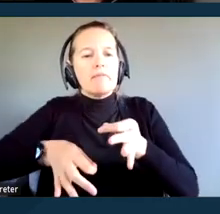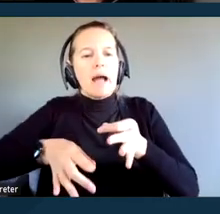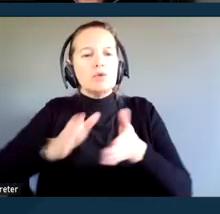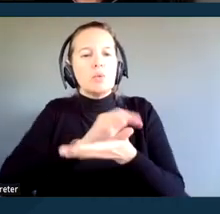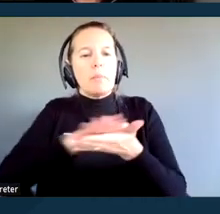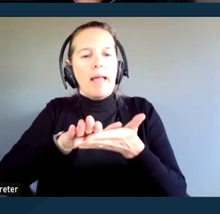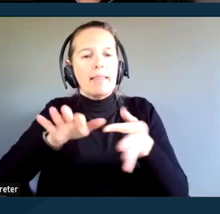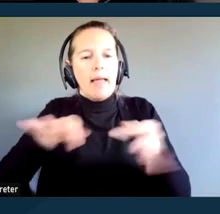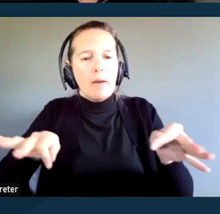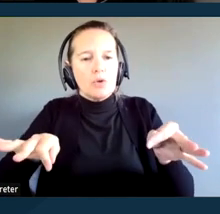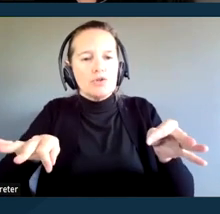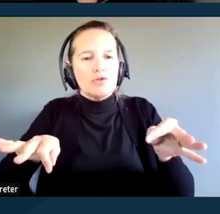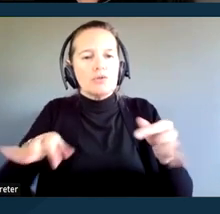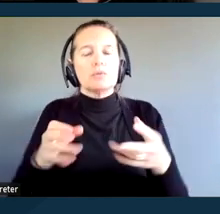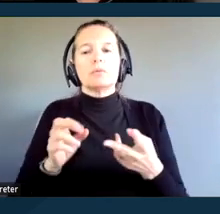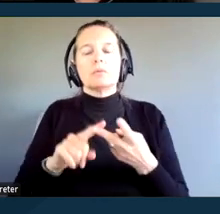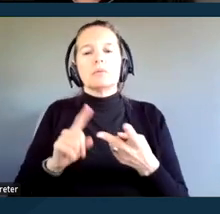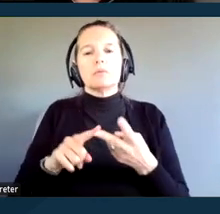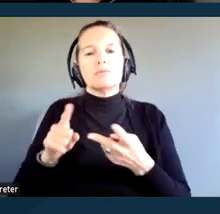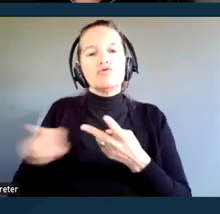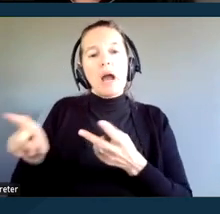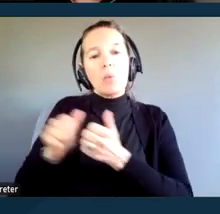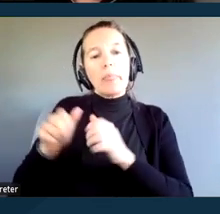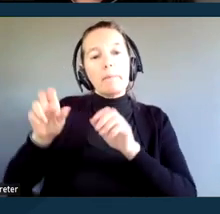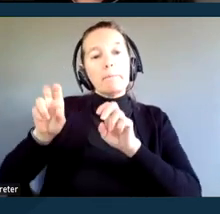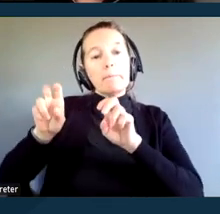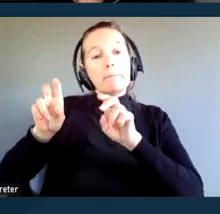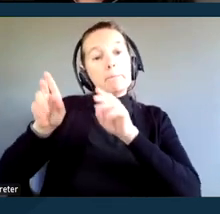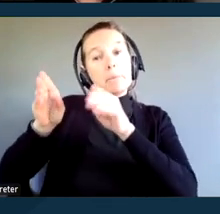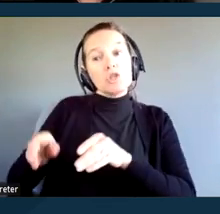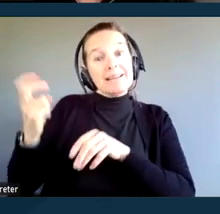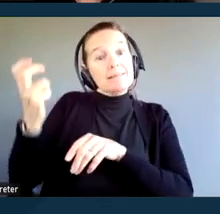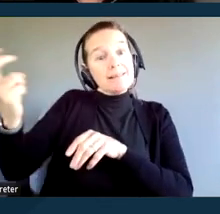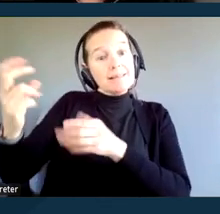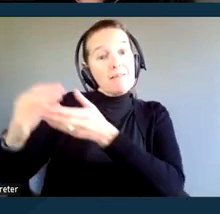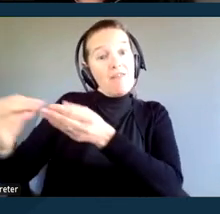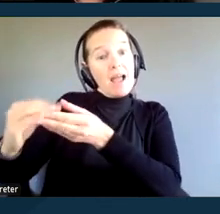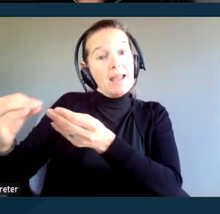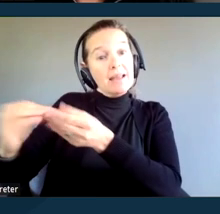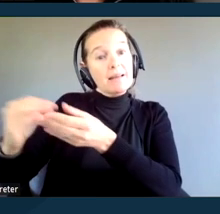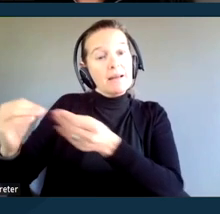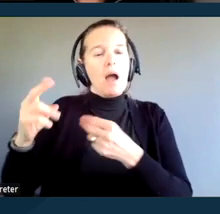checking in with the person who's testifying or otherwise communicating about their level of understanding,